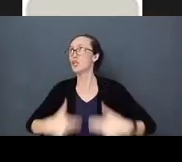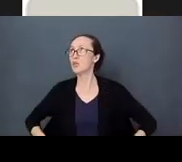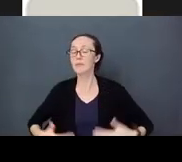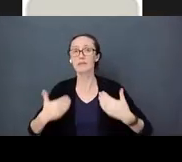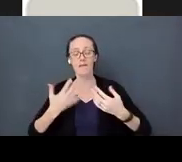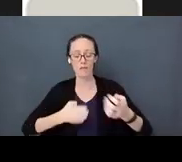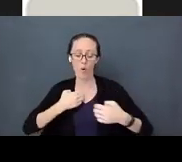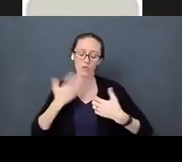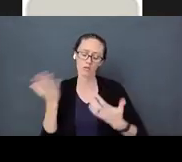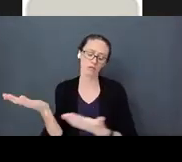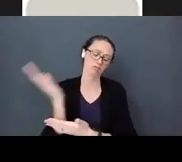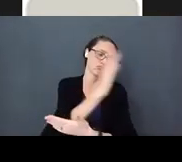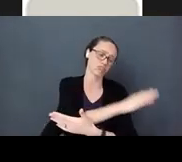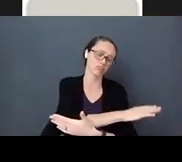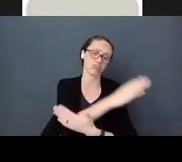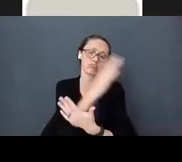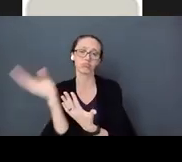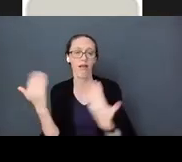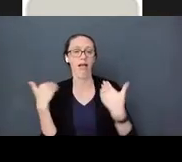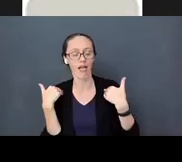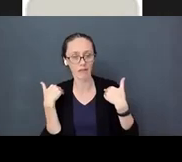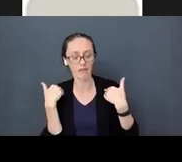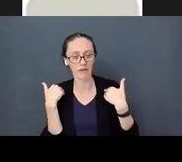talk to our babies about what to talk to the babies about what they are feeling and expand.